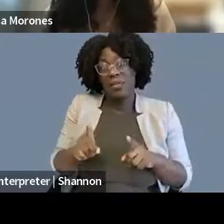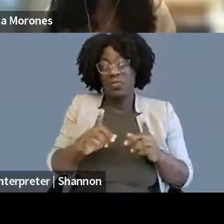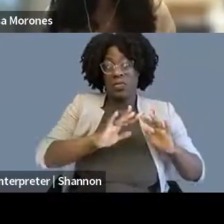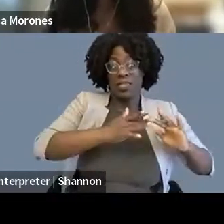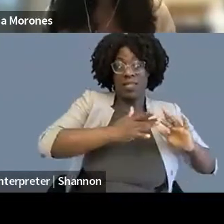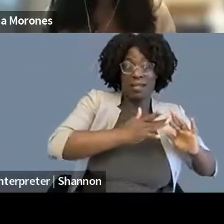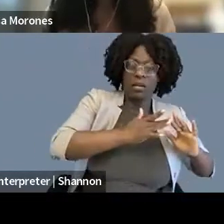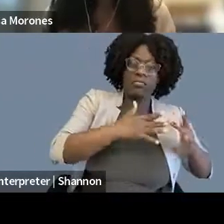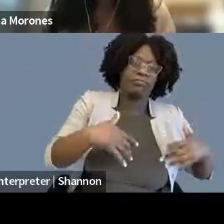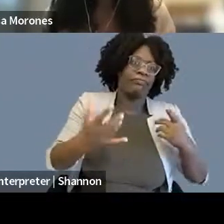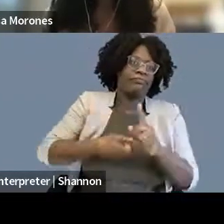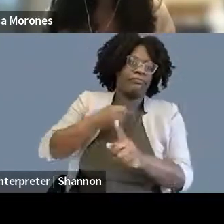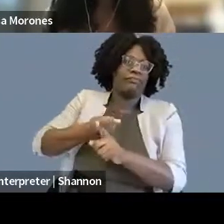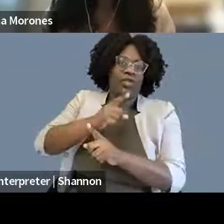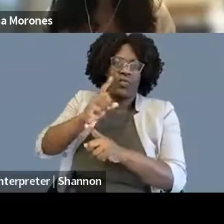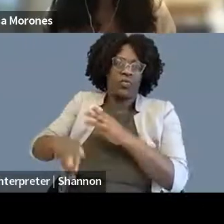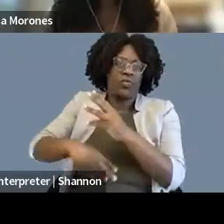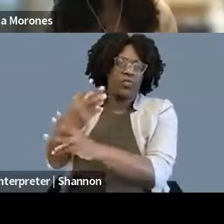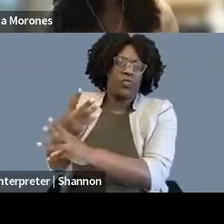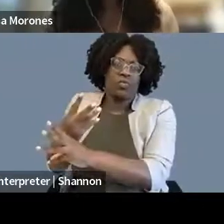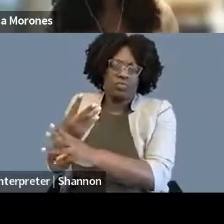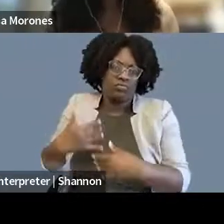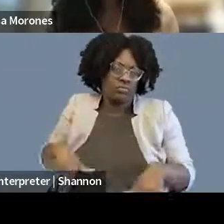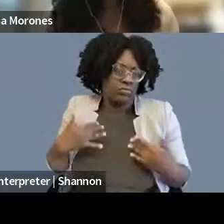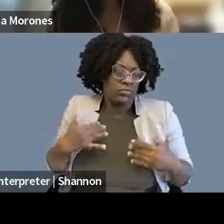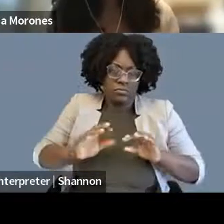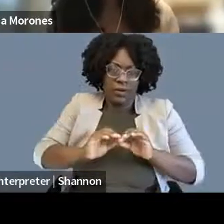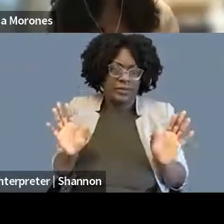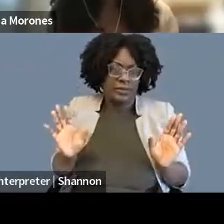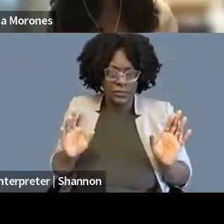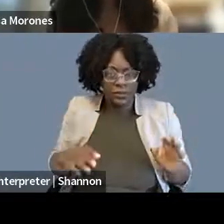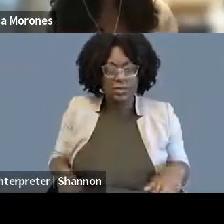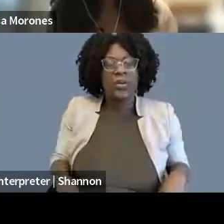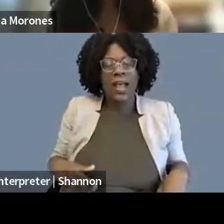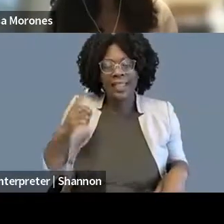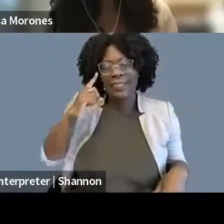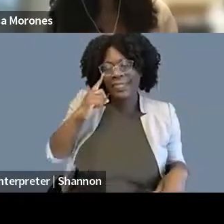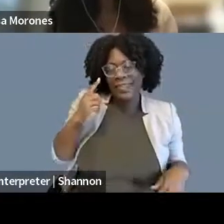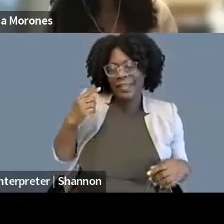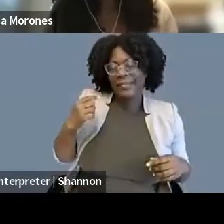which is something that we have learned I think now in very acute ways over the last several months.